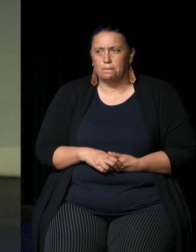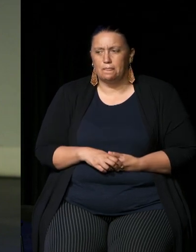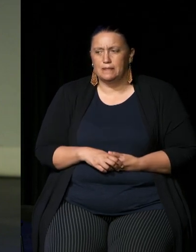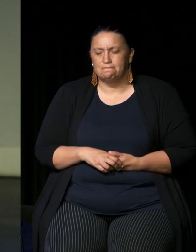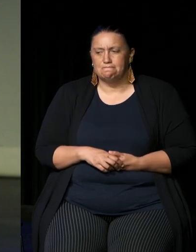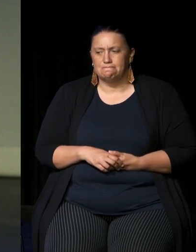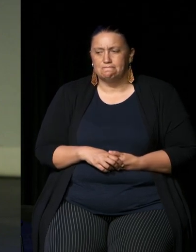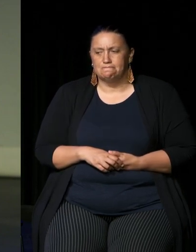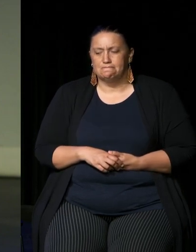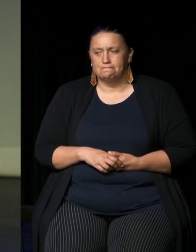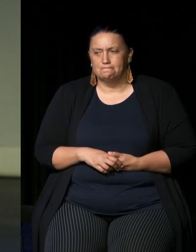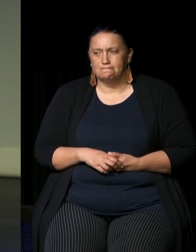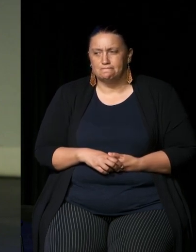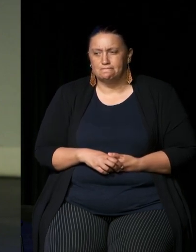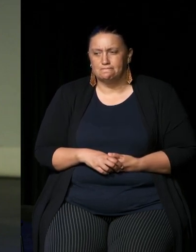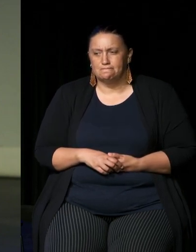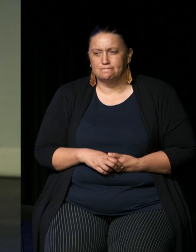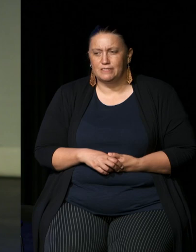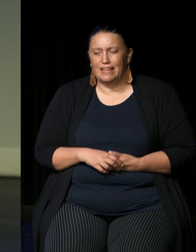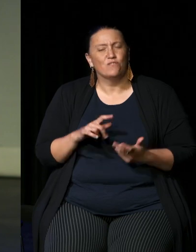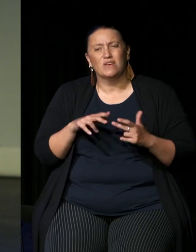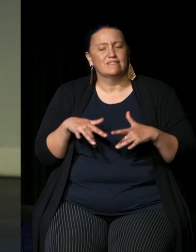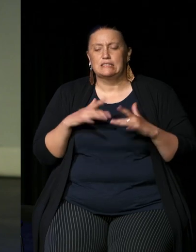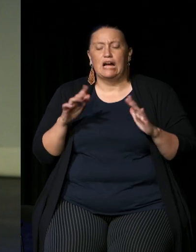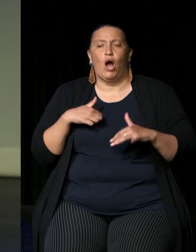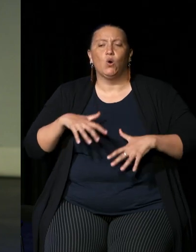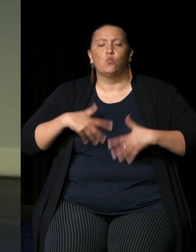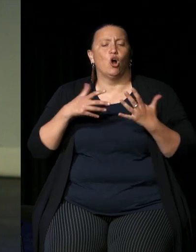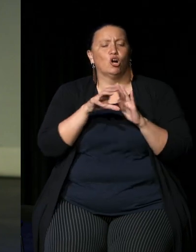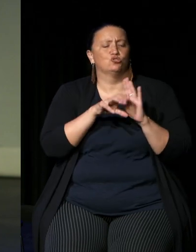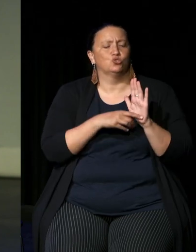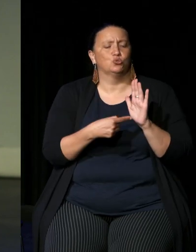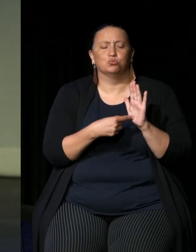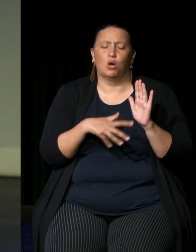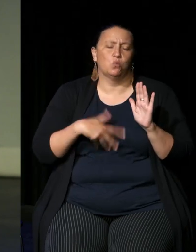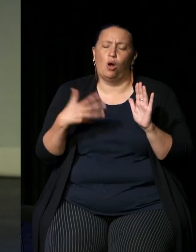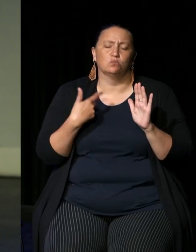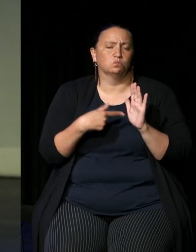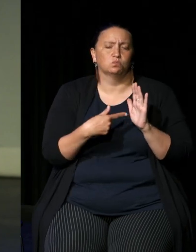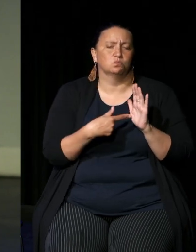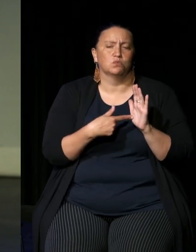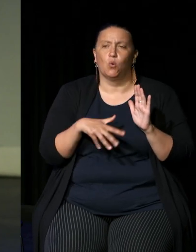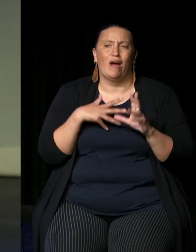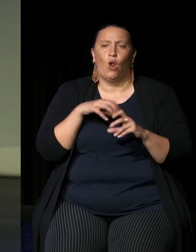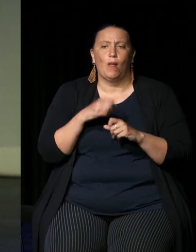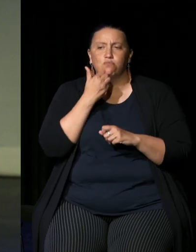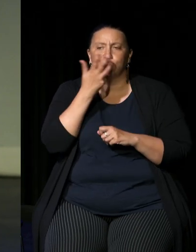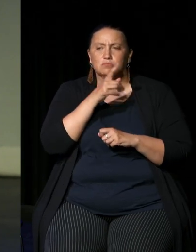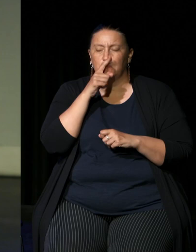is no other way you don't want the Constitution to include Aboriginal people like other countries do